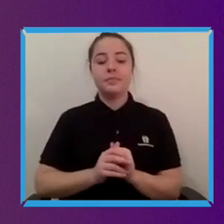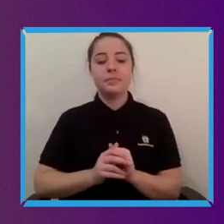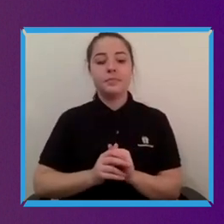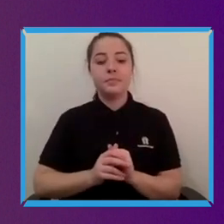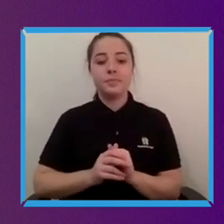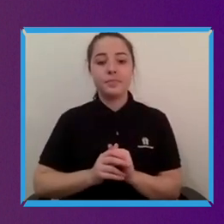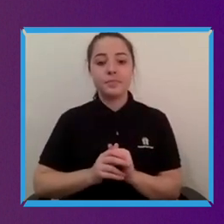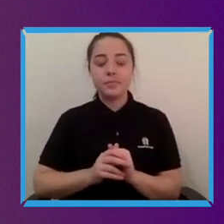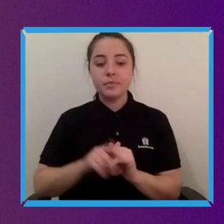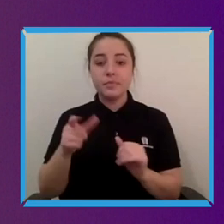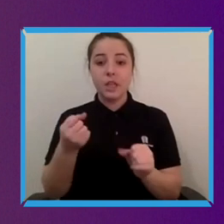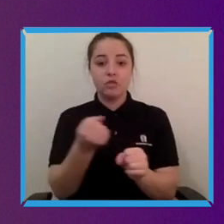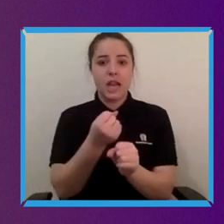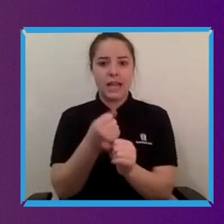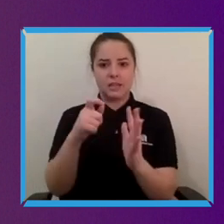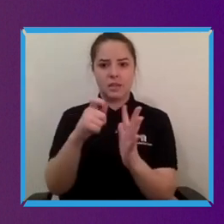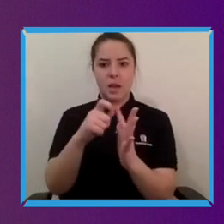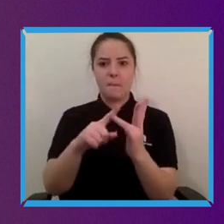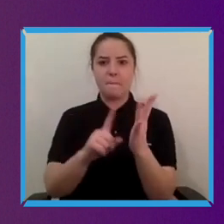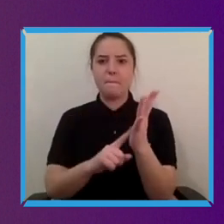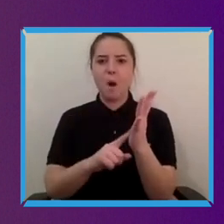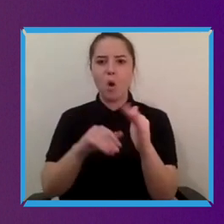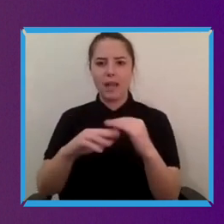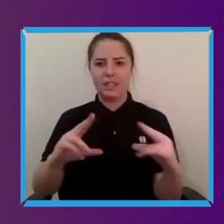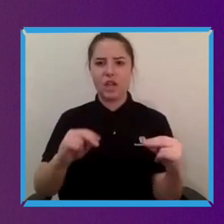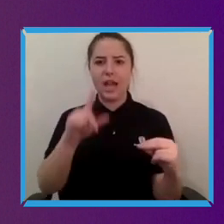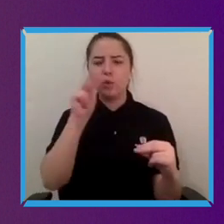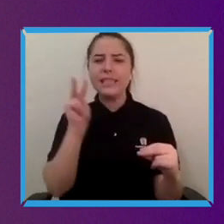there. And then Mehul is asking